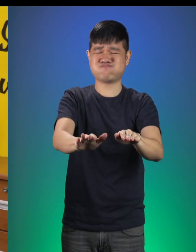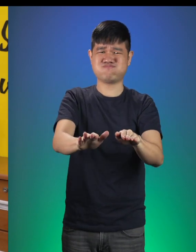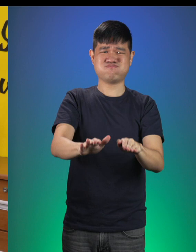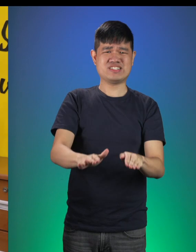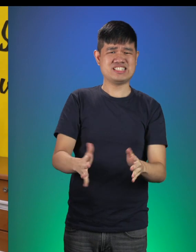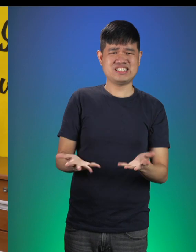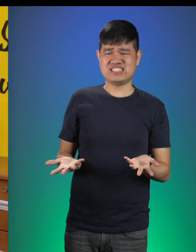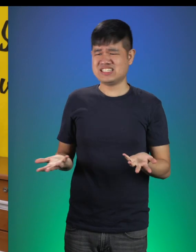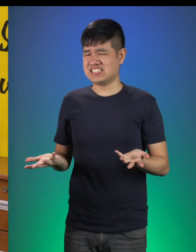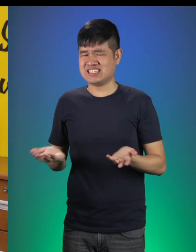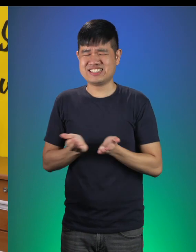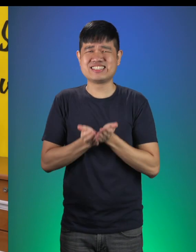If only there was a boat!